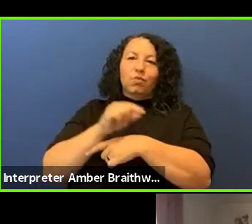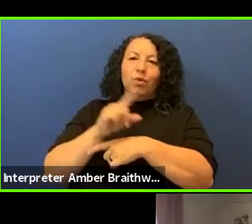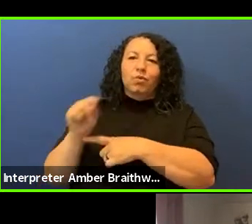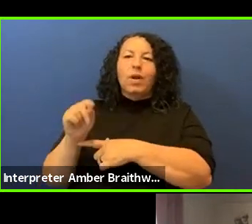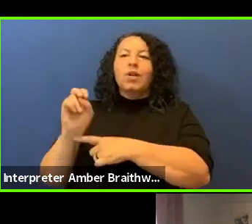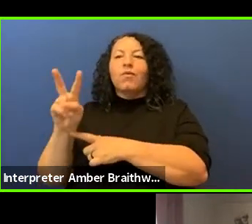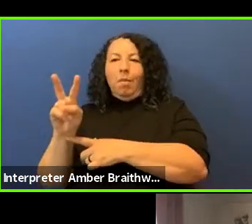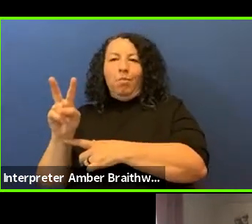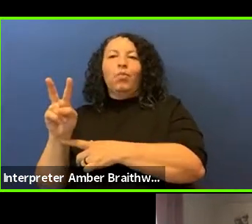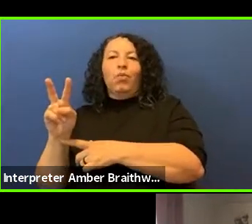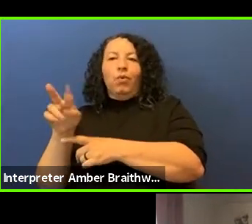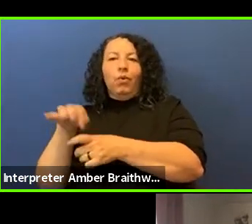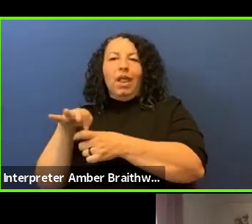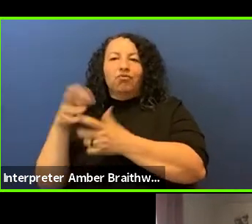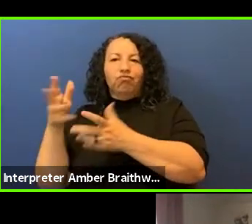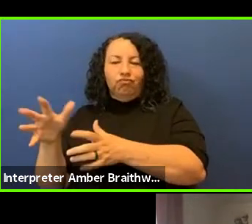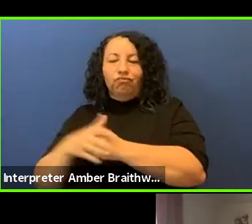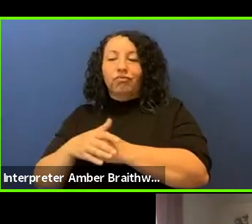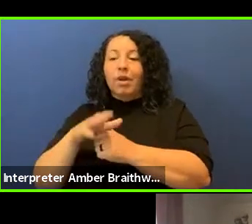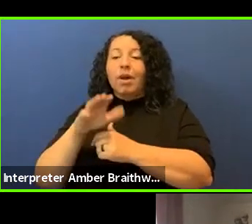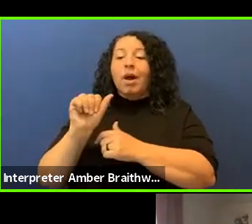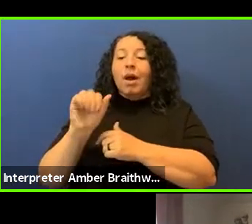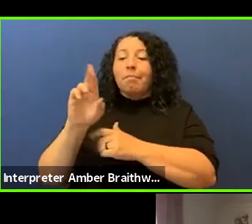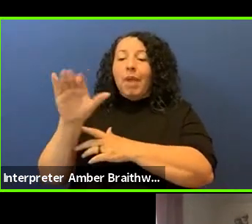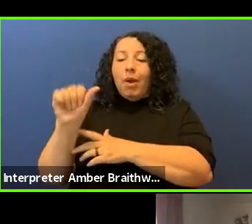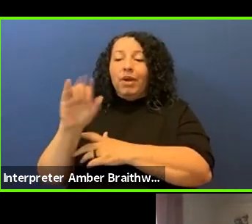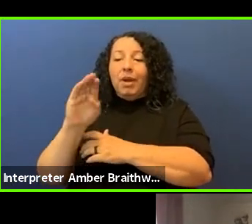America Meredith of the Cherokee Nation is the publishing